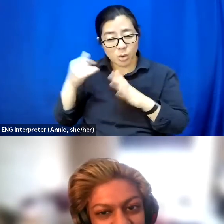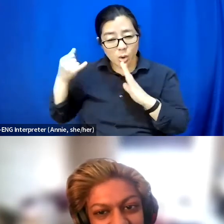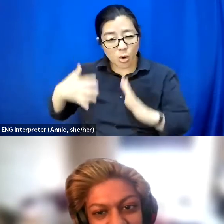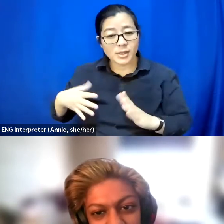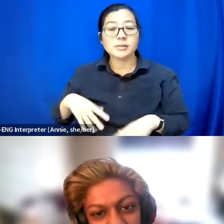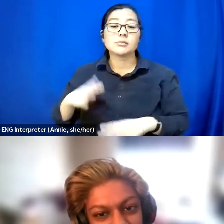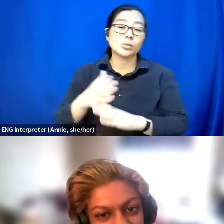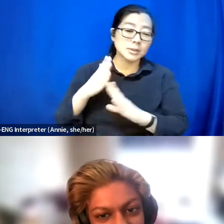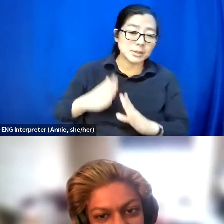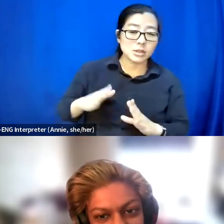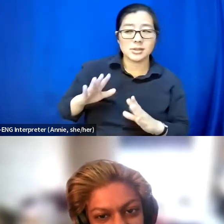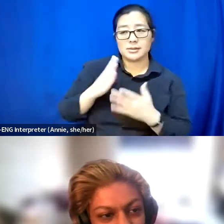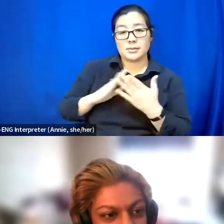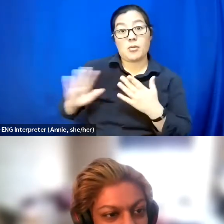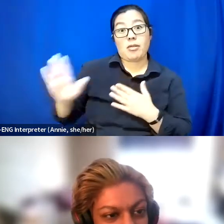and some of their music on there as well.